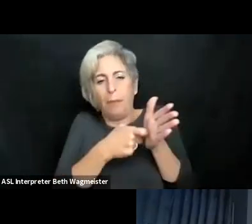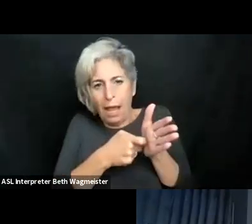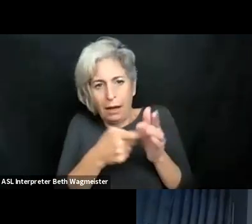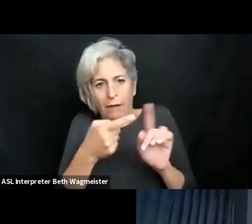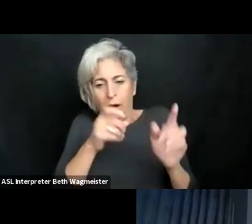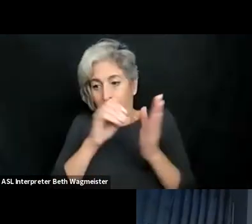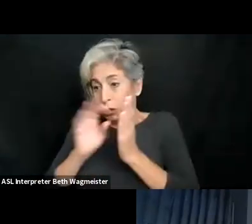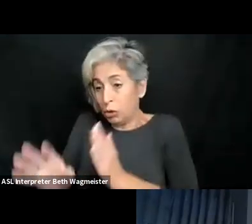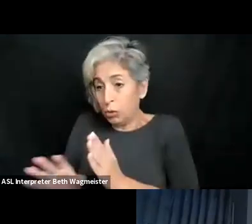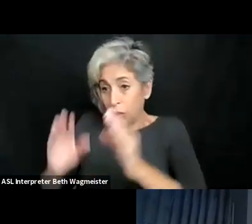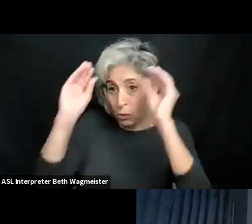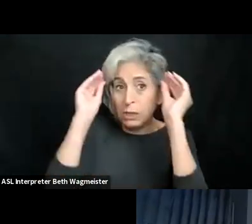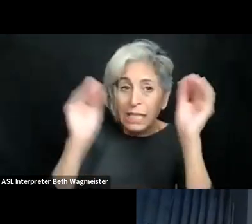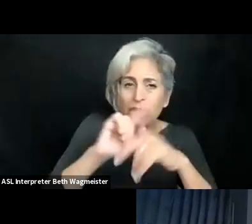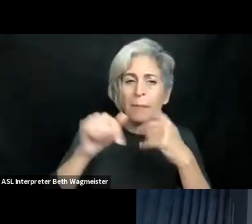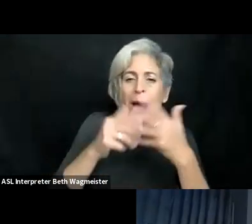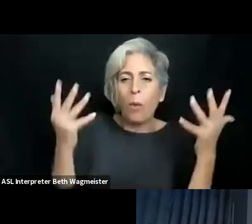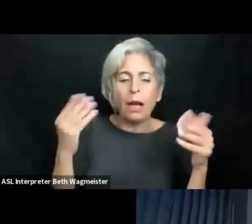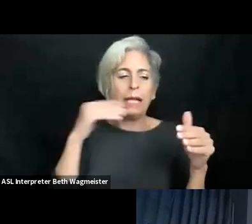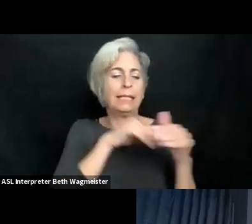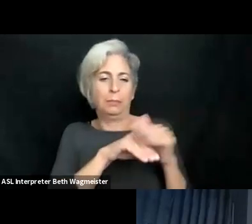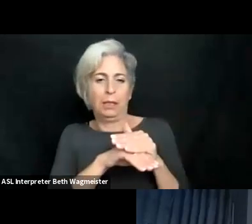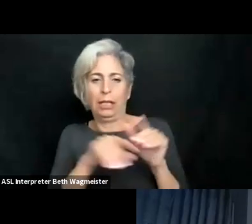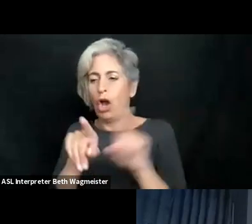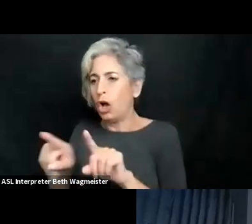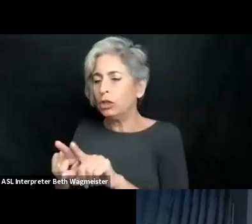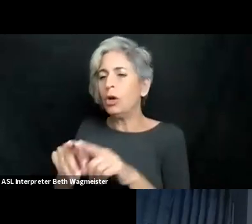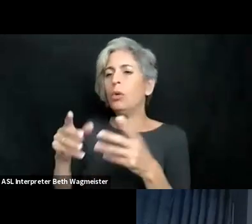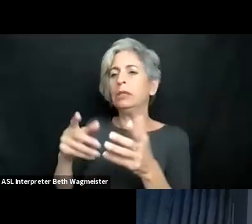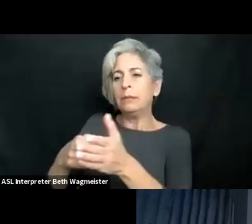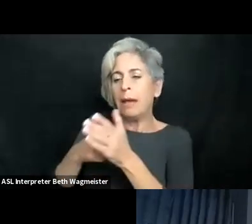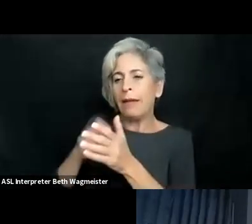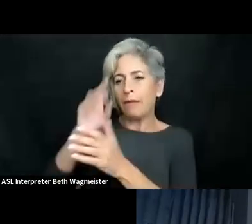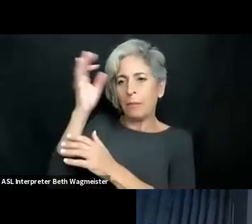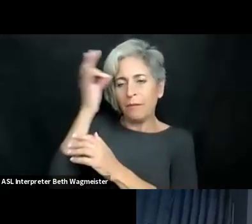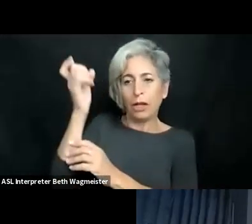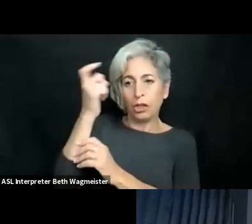Disabled. So we have a lot of demand for -- we have a lot of resources but we also have a lot of demand from our students for teaching about